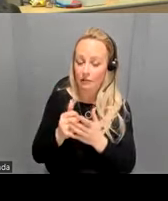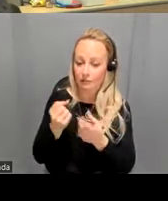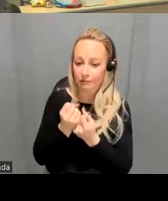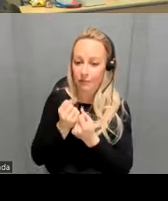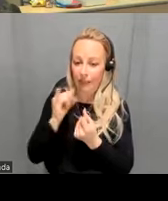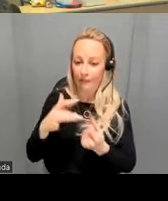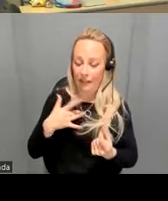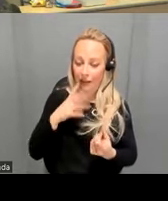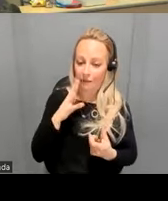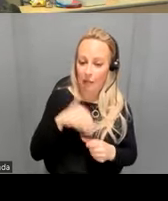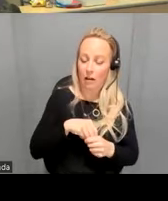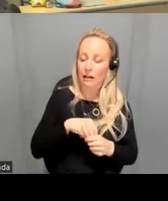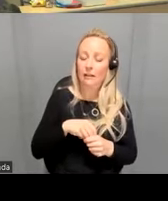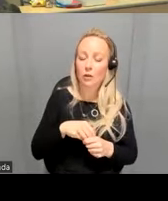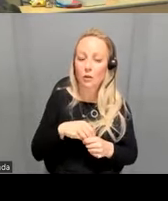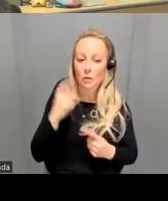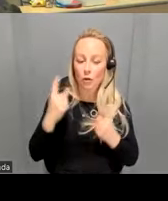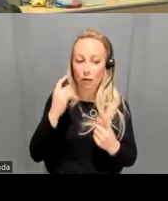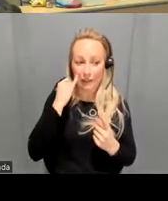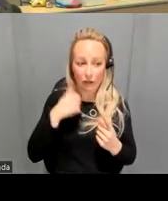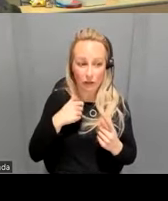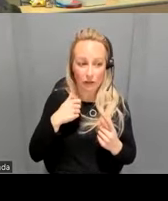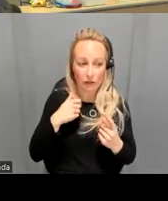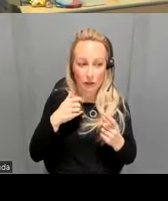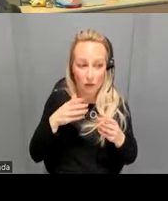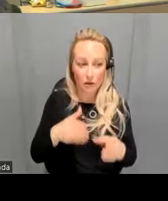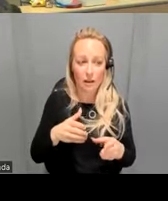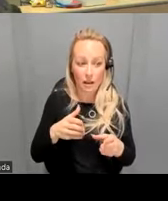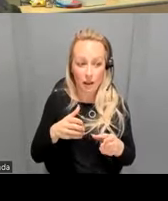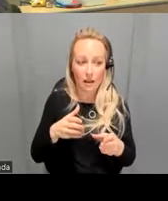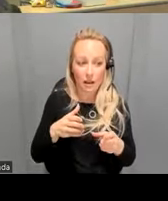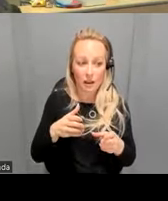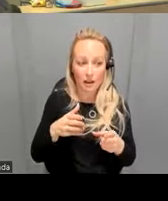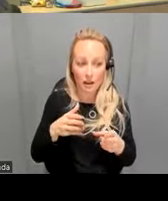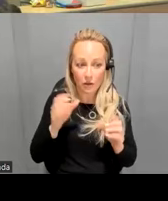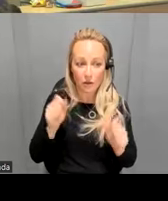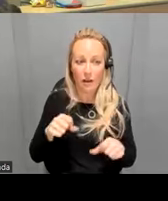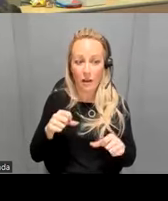belonging and so is there a way to then maybe roll that in where you can engage in culturally saling